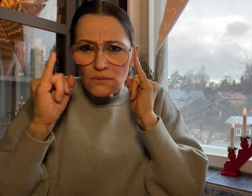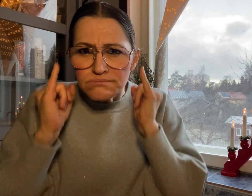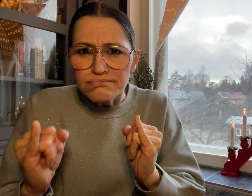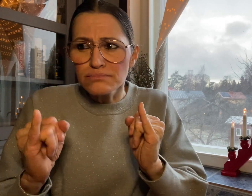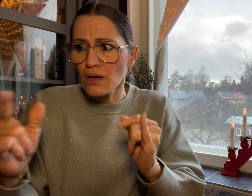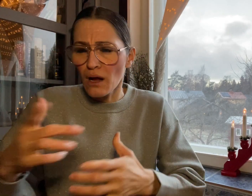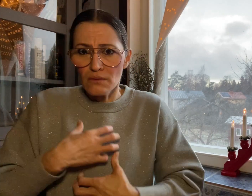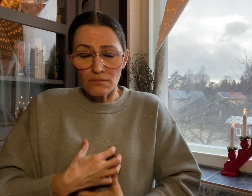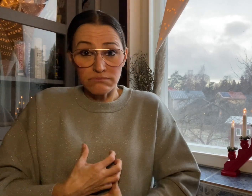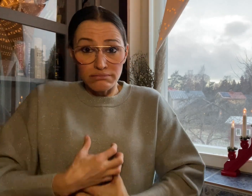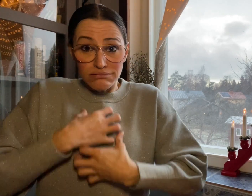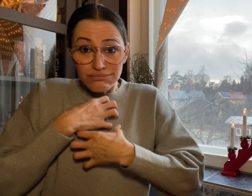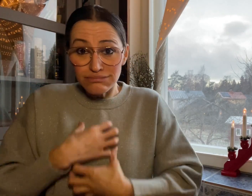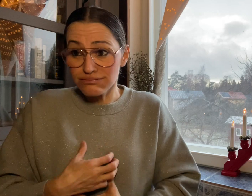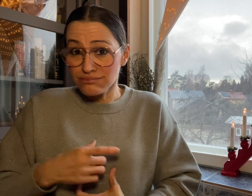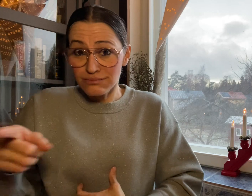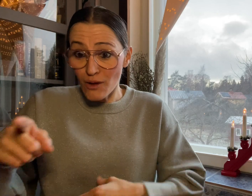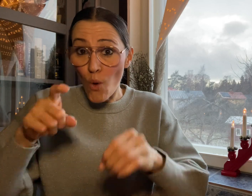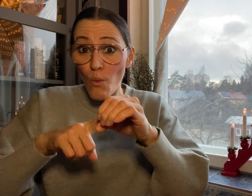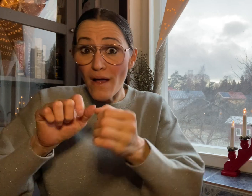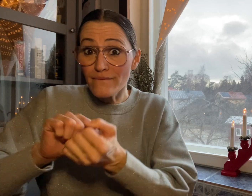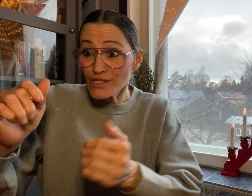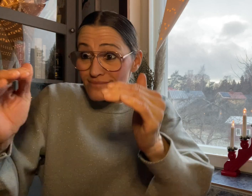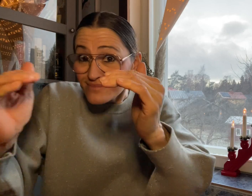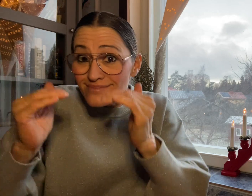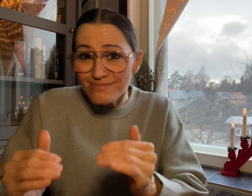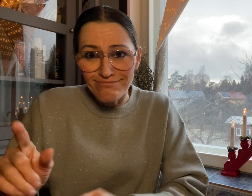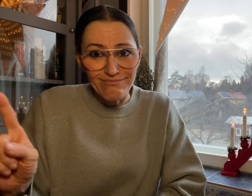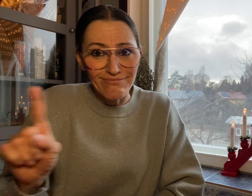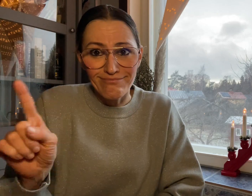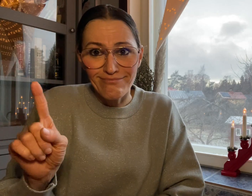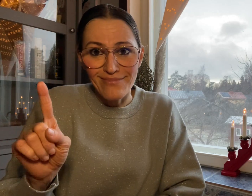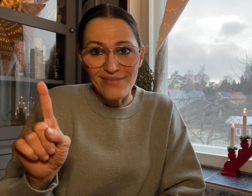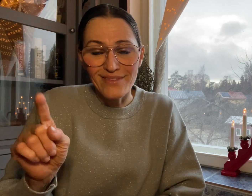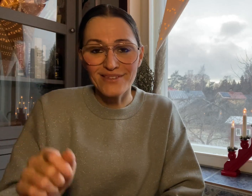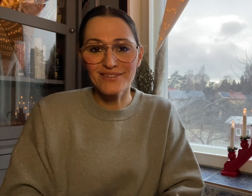as "horrible" and "shocking".